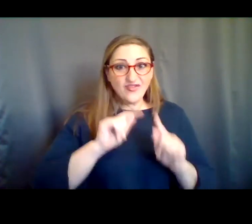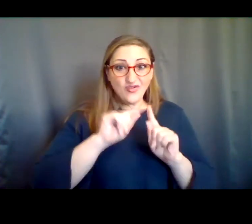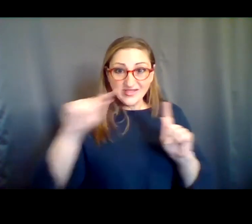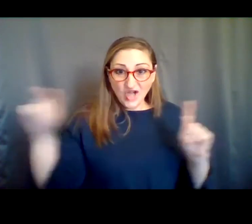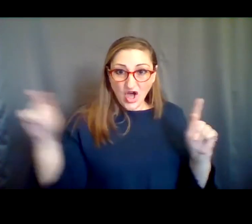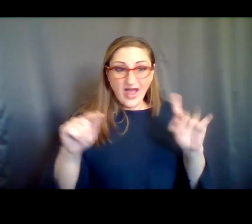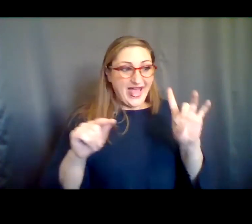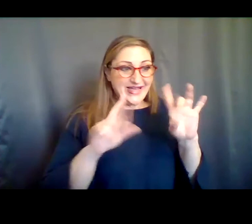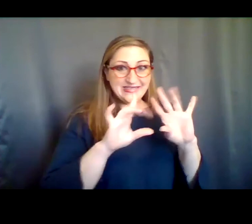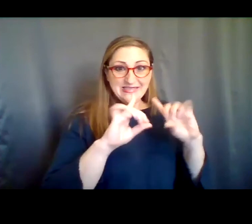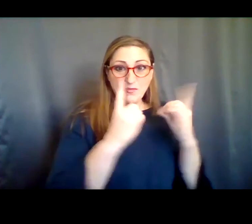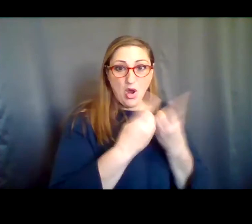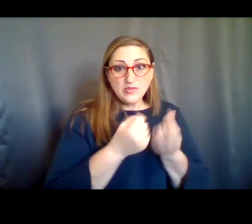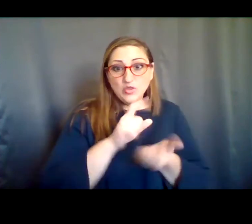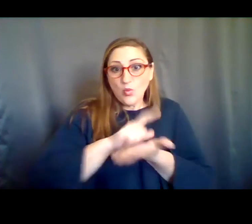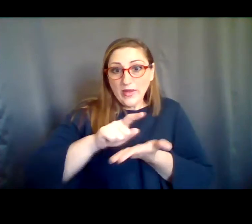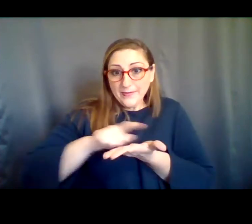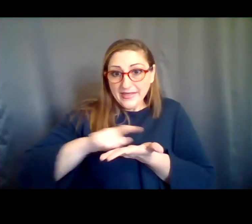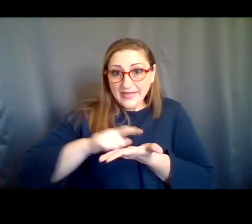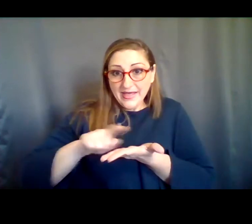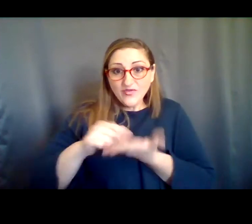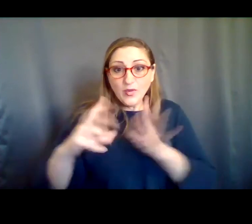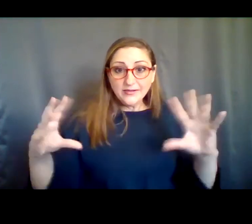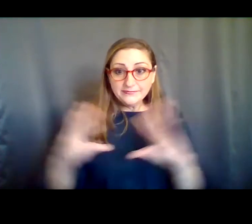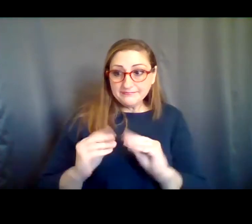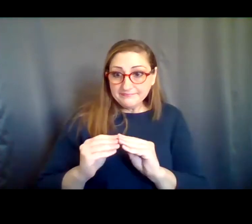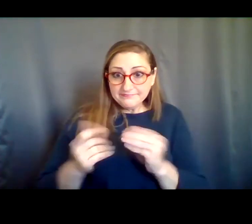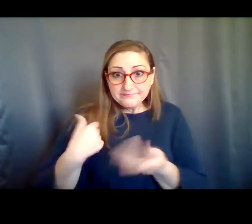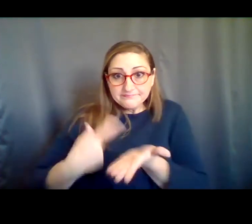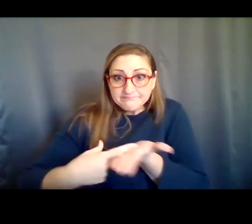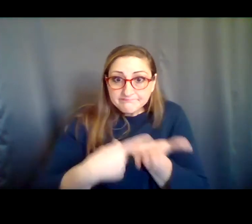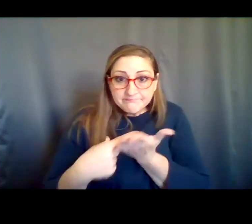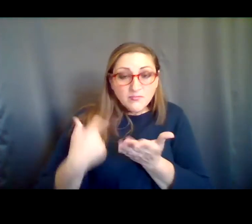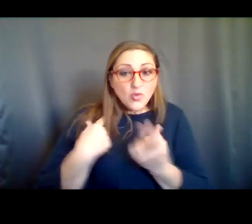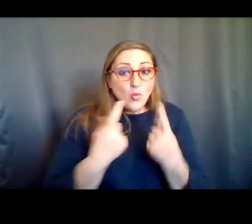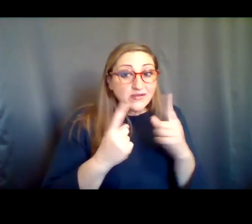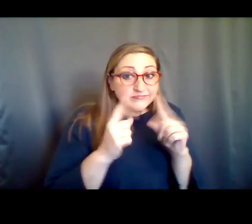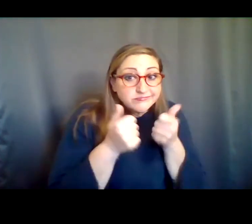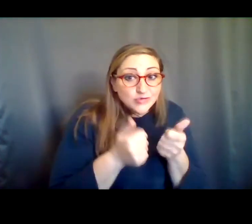departments. We meet every week, we talk about what is going well or poorly at the center, what new guidance or